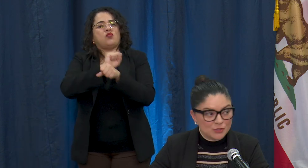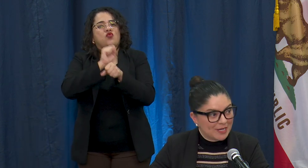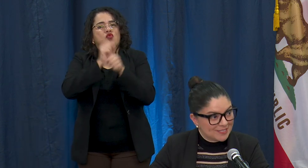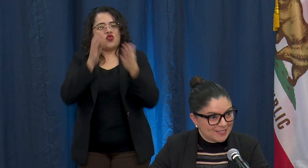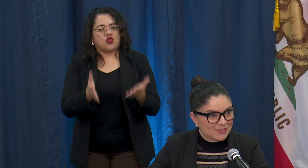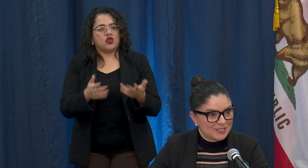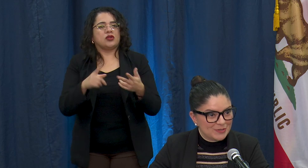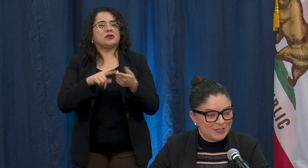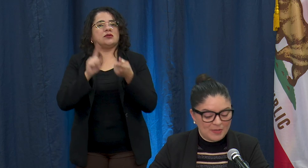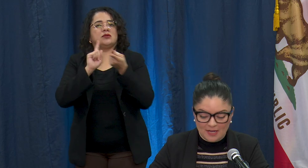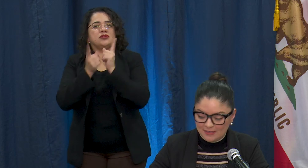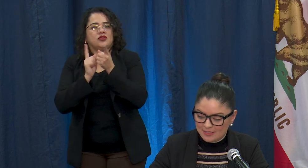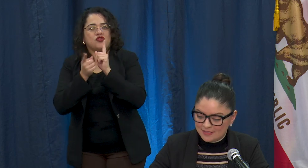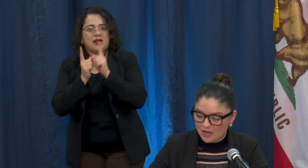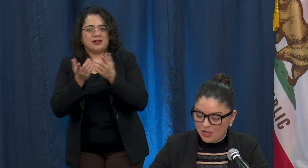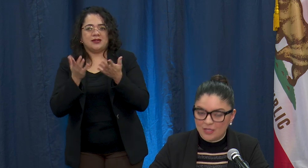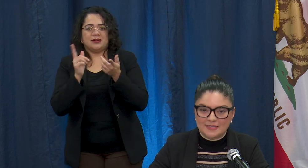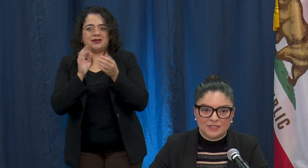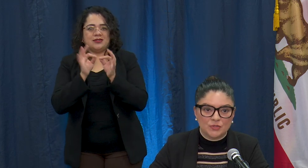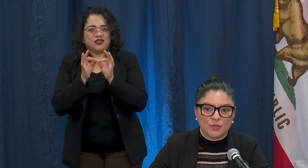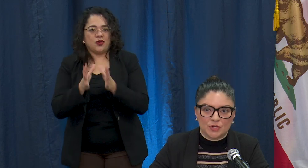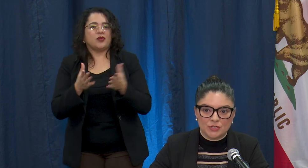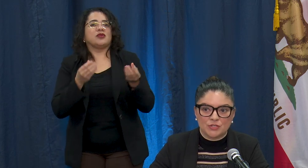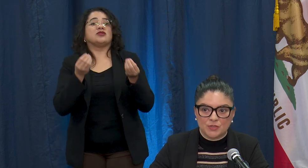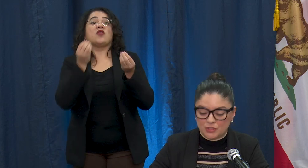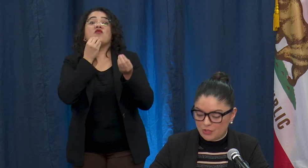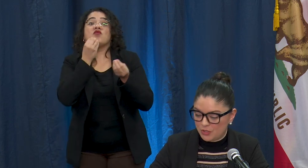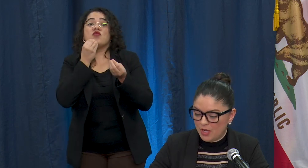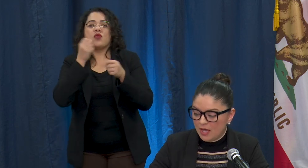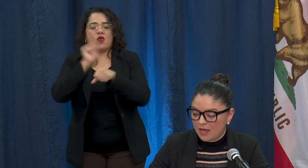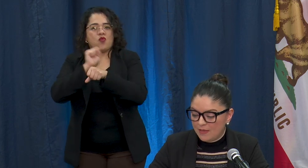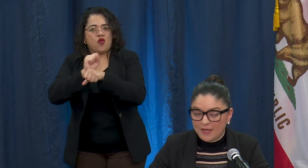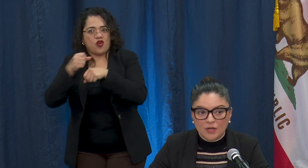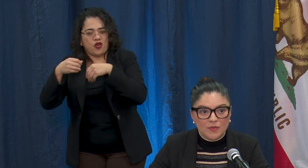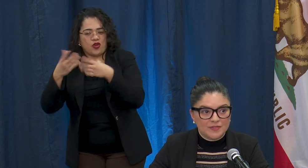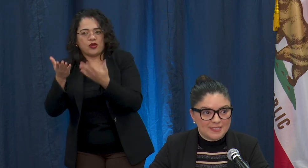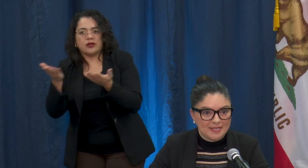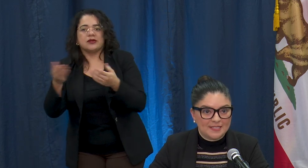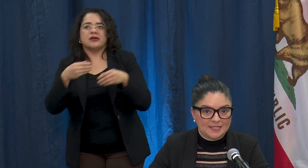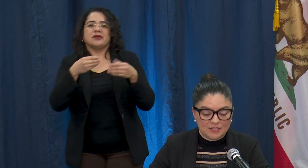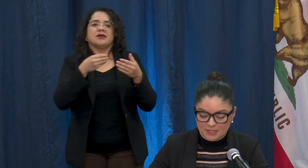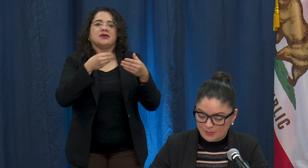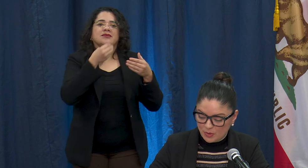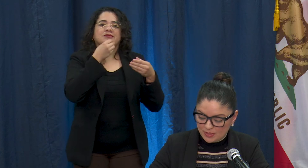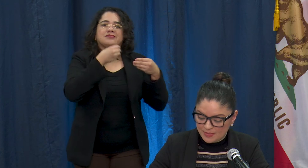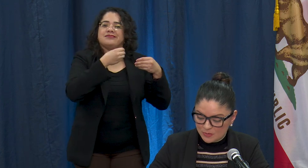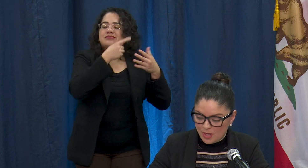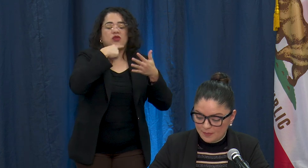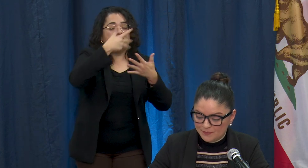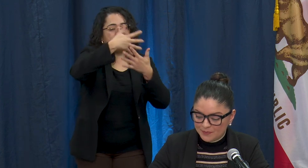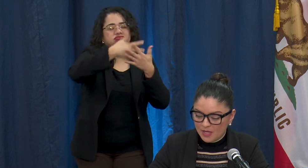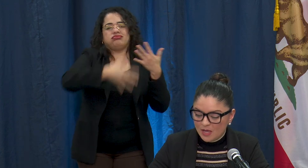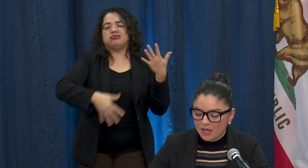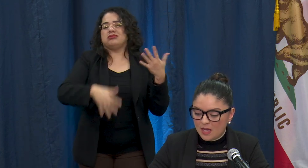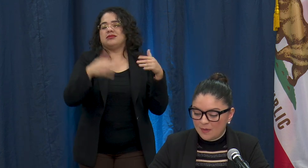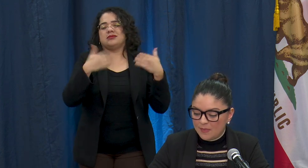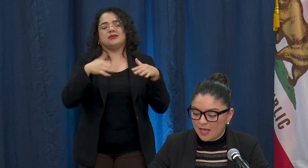translators as you see behind us, all essential workers to ensure they know that the state is here to support them as well.